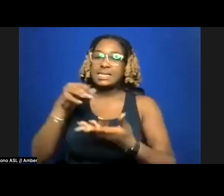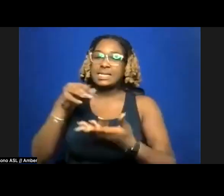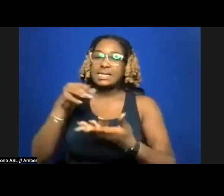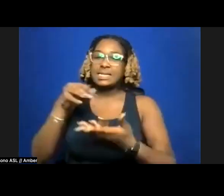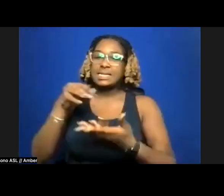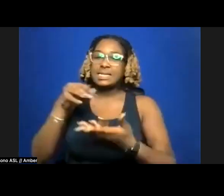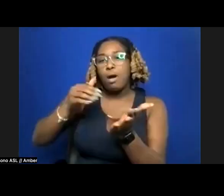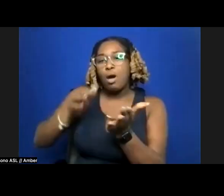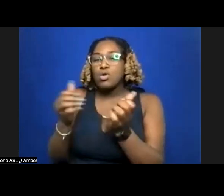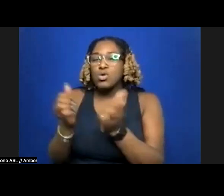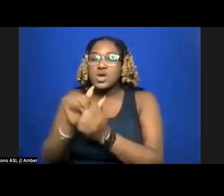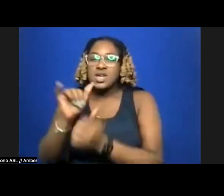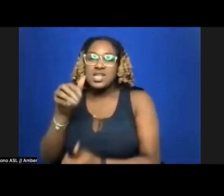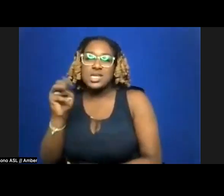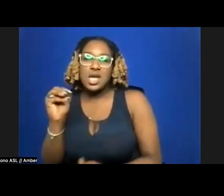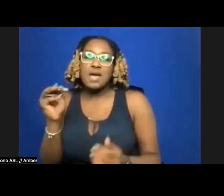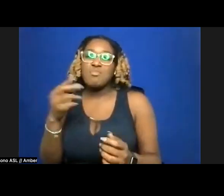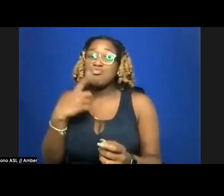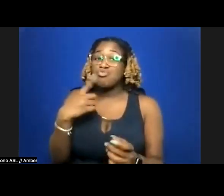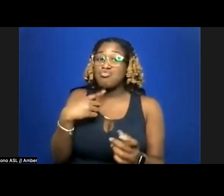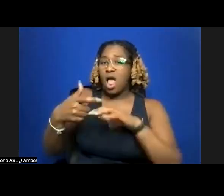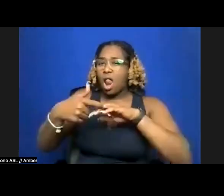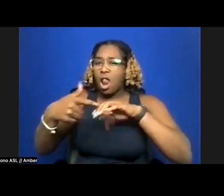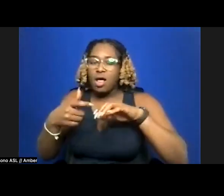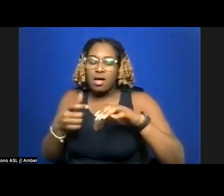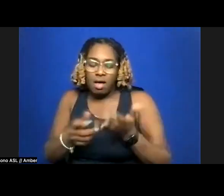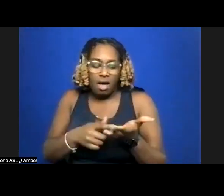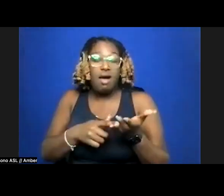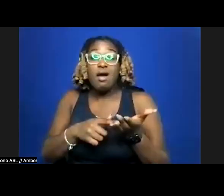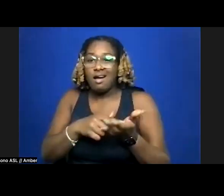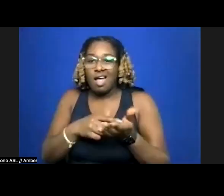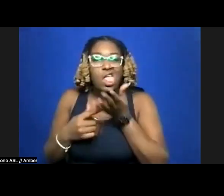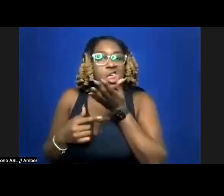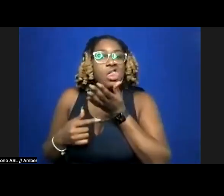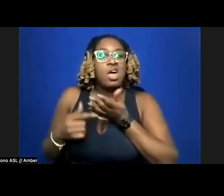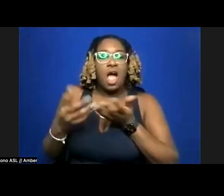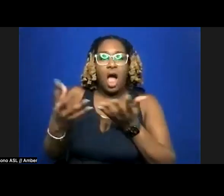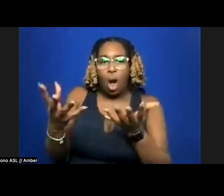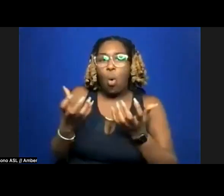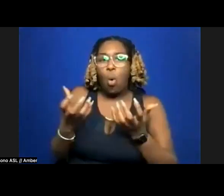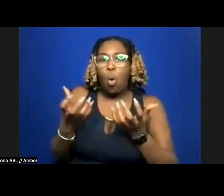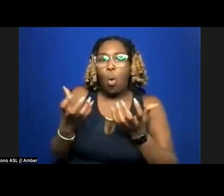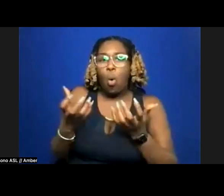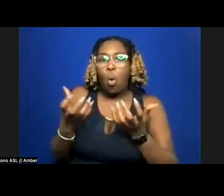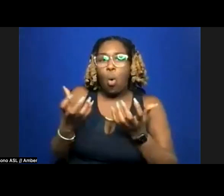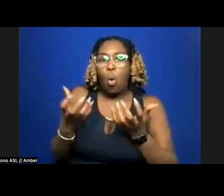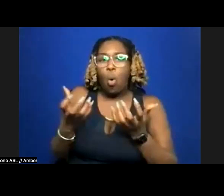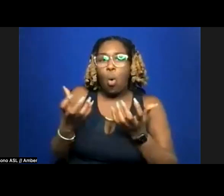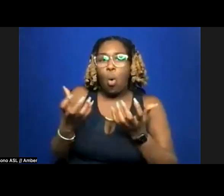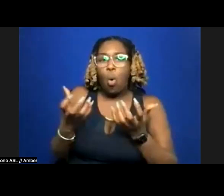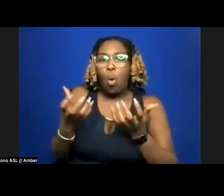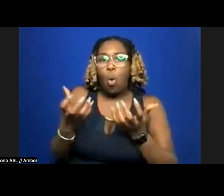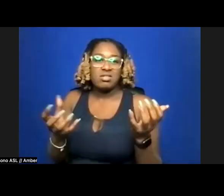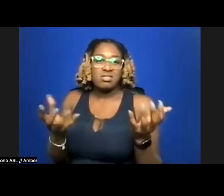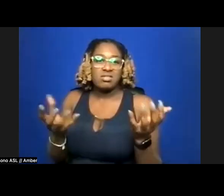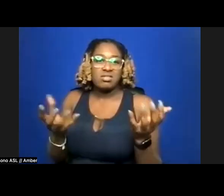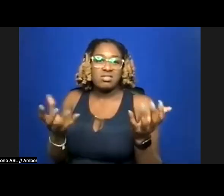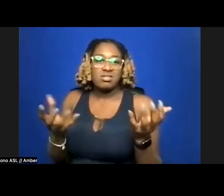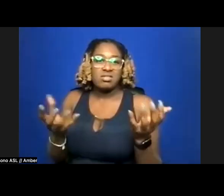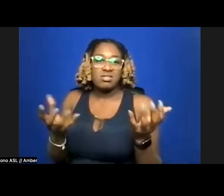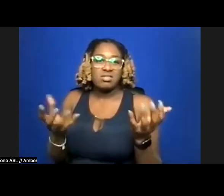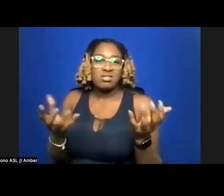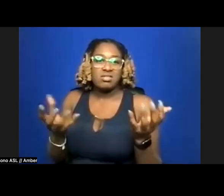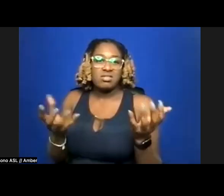a red wound blistering my thumb. I want to be this messy. To break the lines ruling my body,